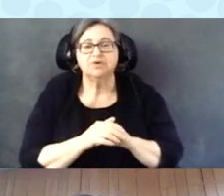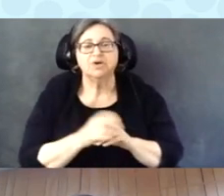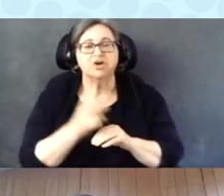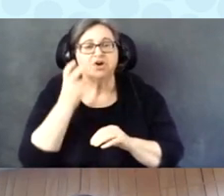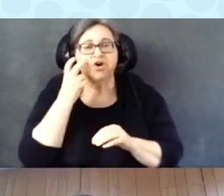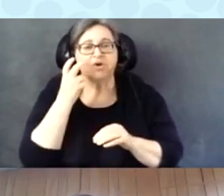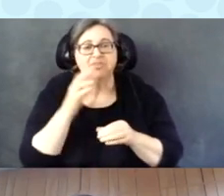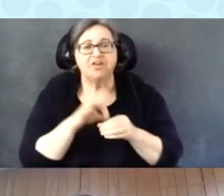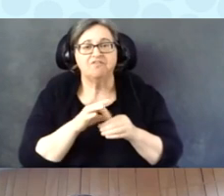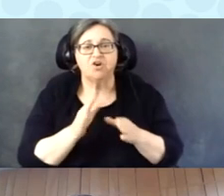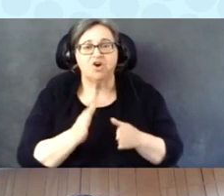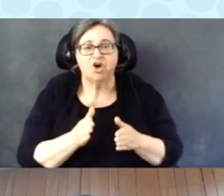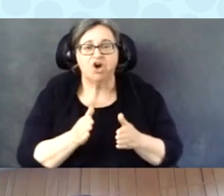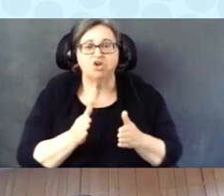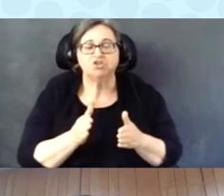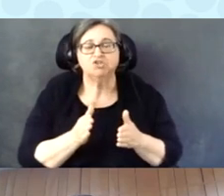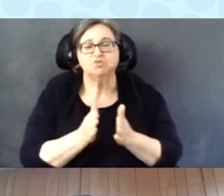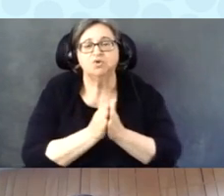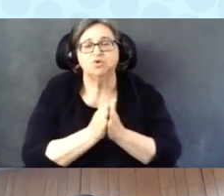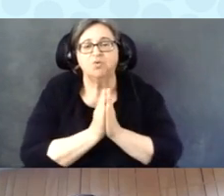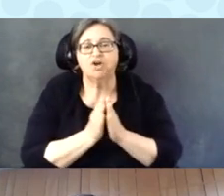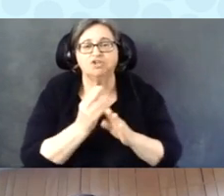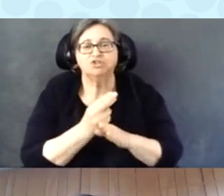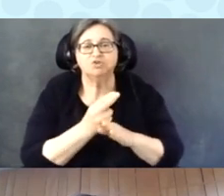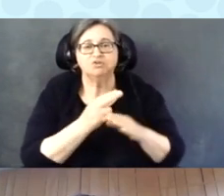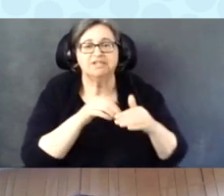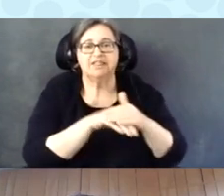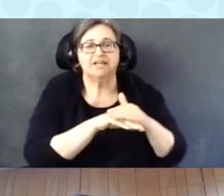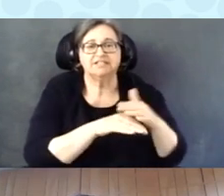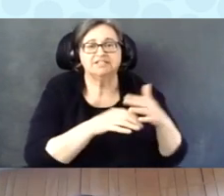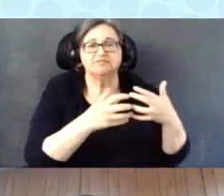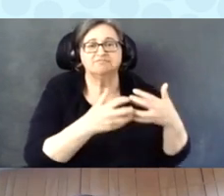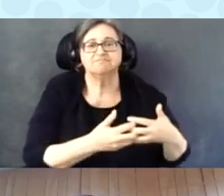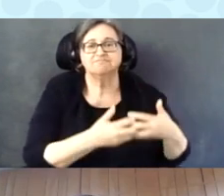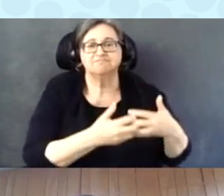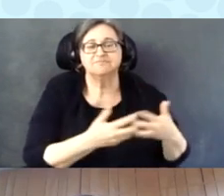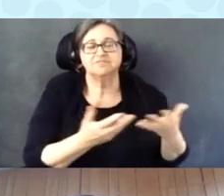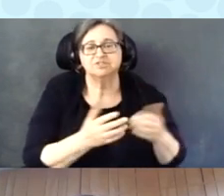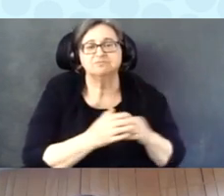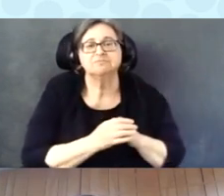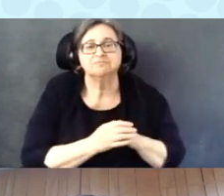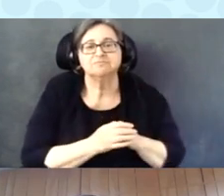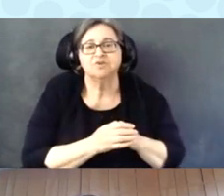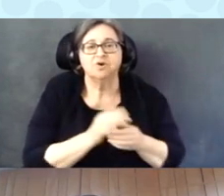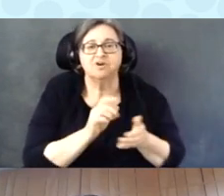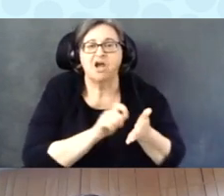offered or requested use of the accessible ballot marking device.